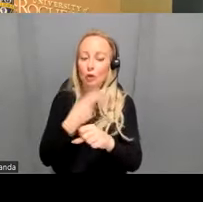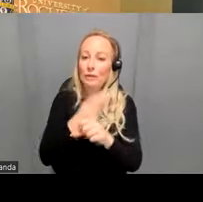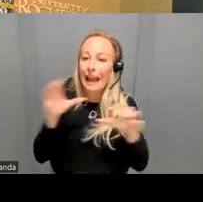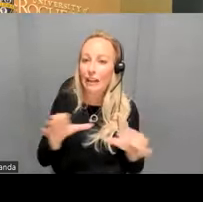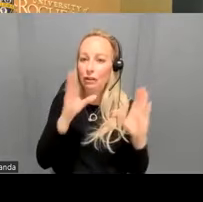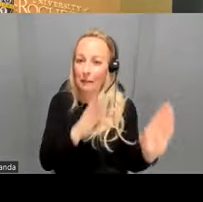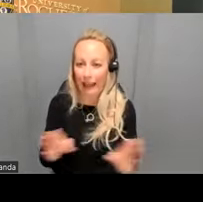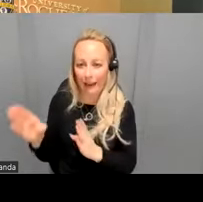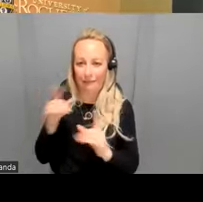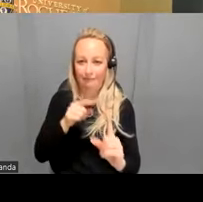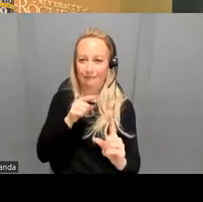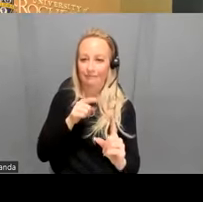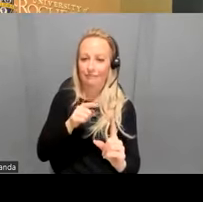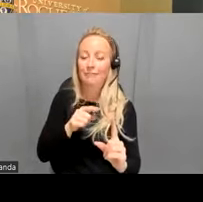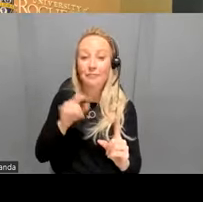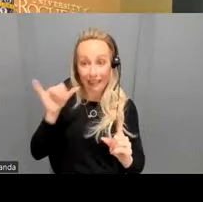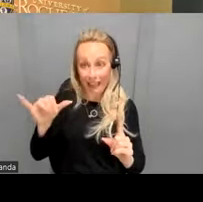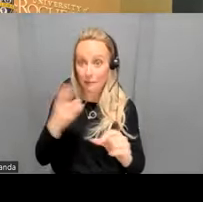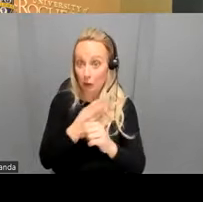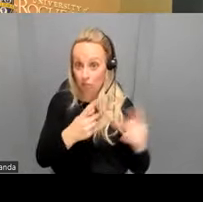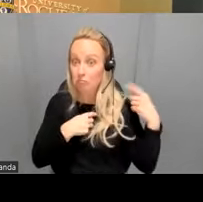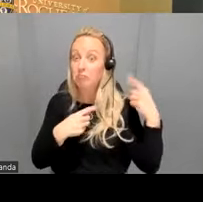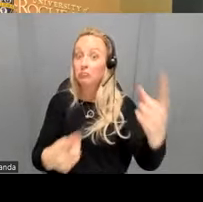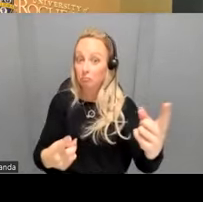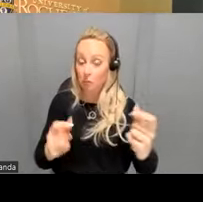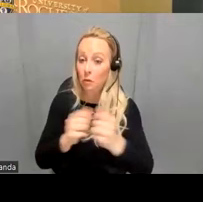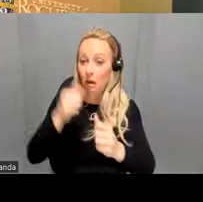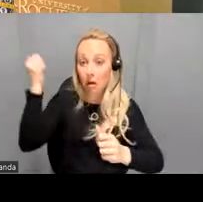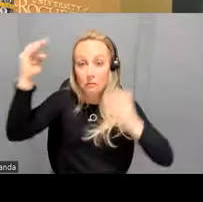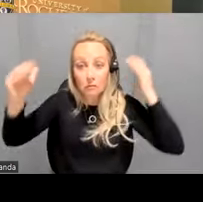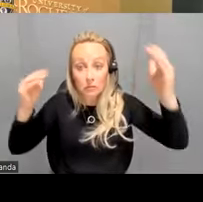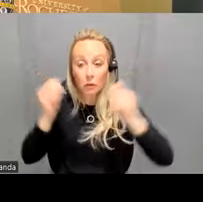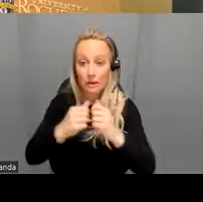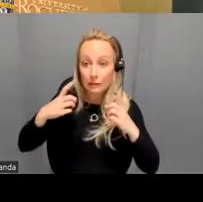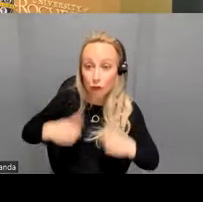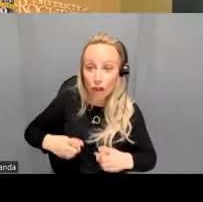and so it's been used um especially with uh older adults in with depression uh those of you who are